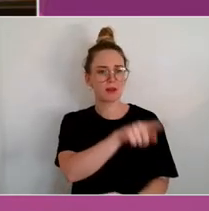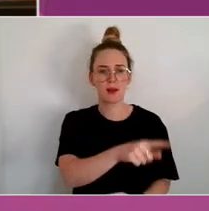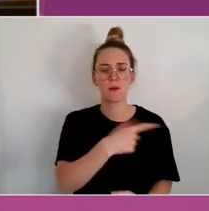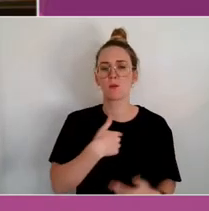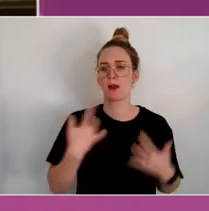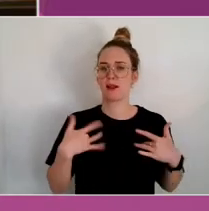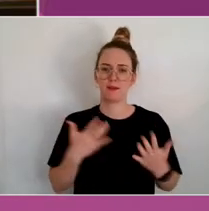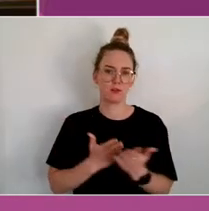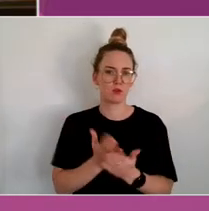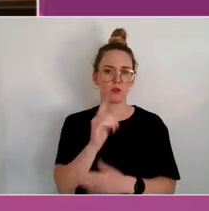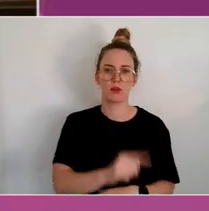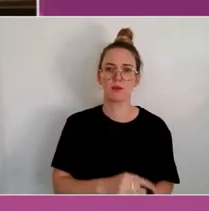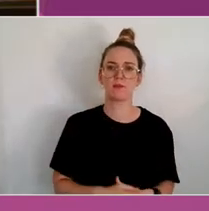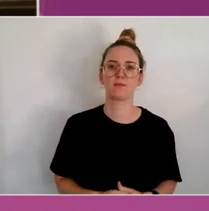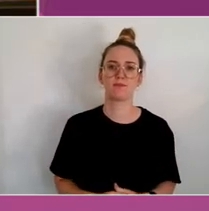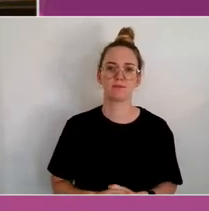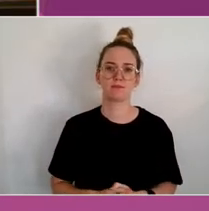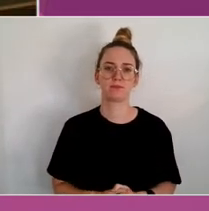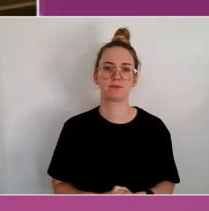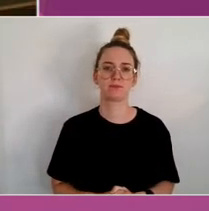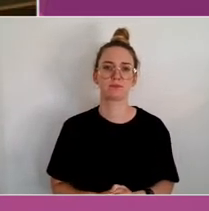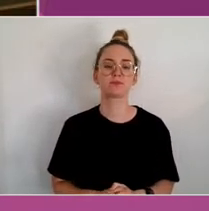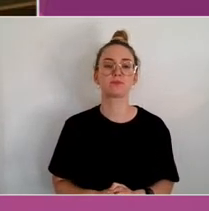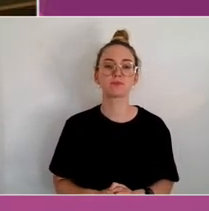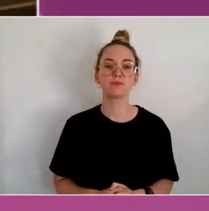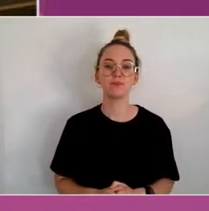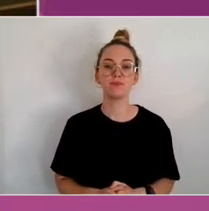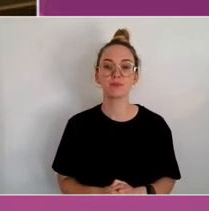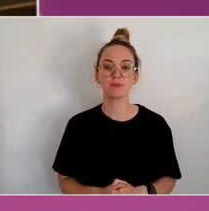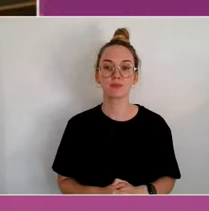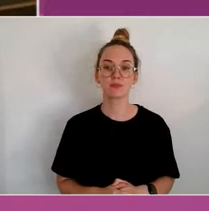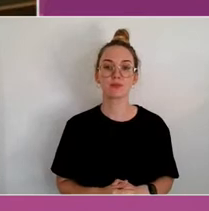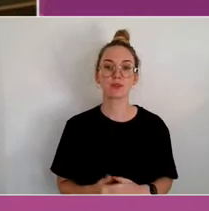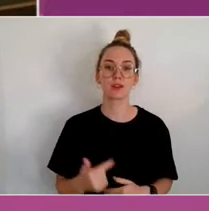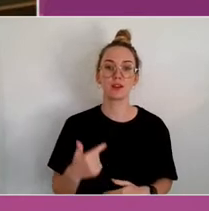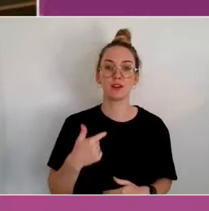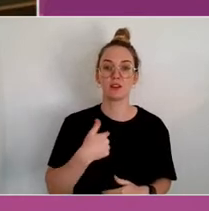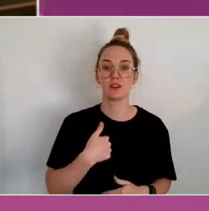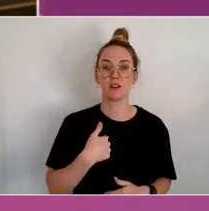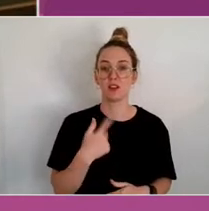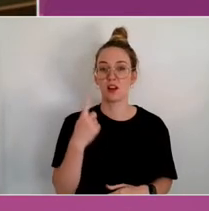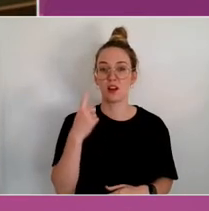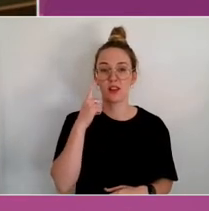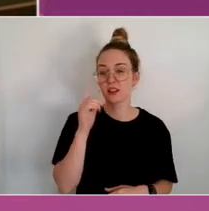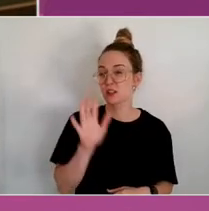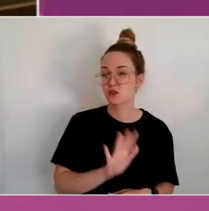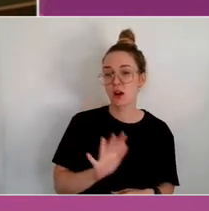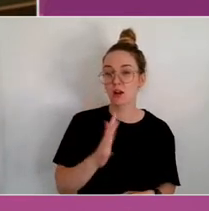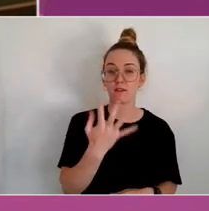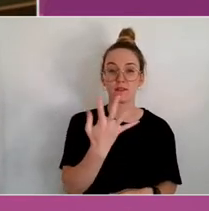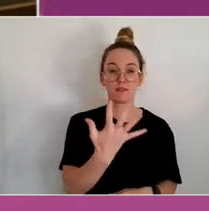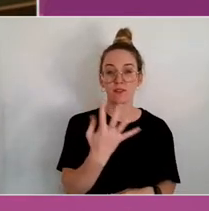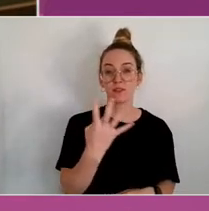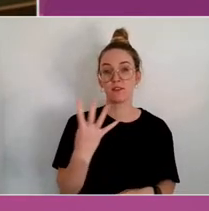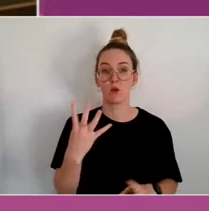That's us. I'll be brief, just again, 54% of Flourish staff have a lived experience.